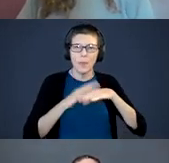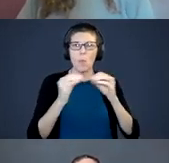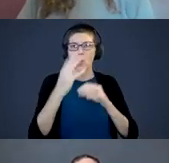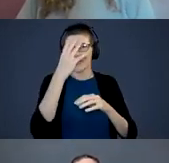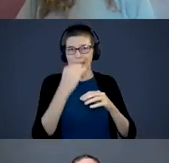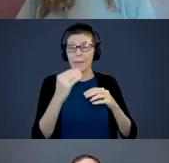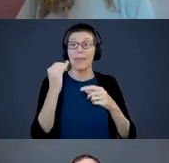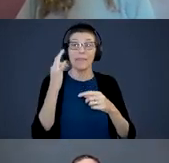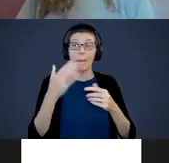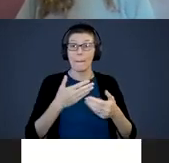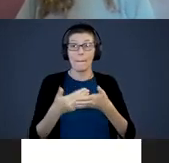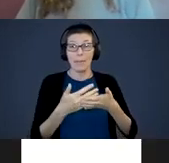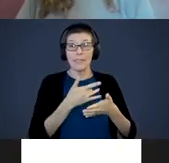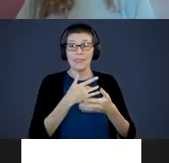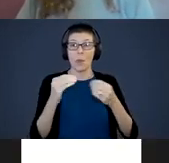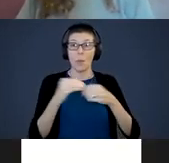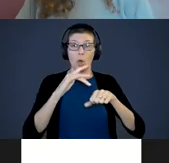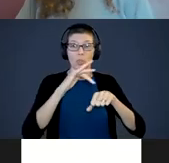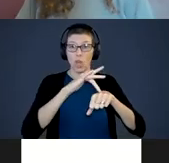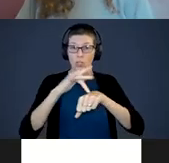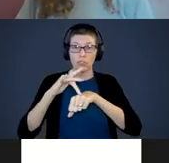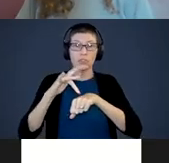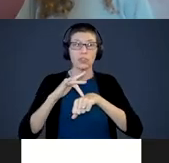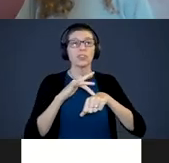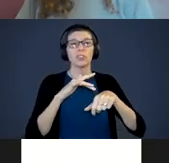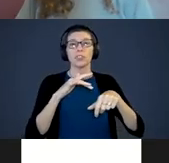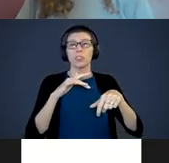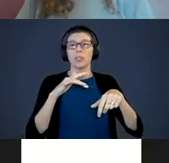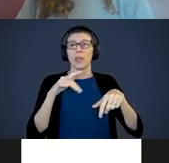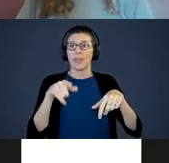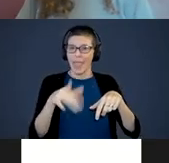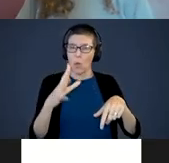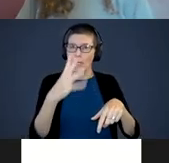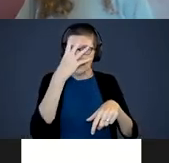are, the better they sleep, the longer they sleep. They sleep in a deeper state,